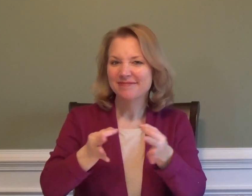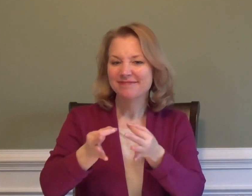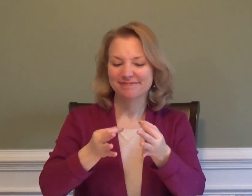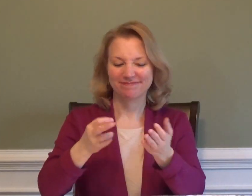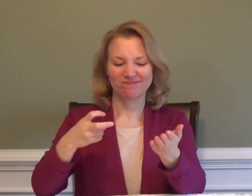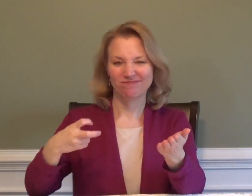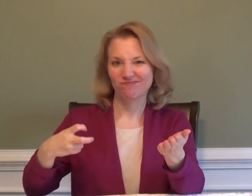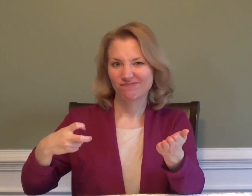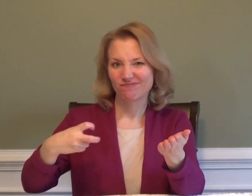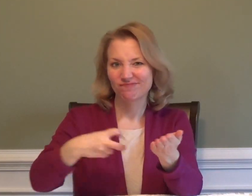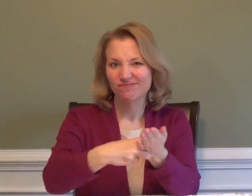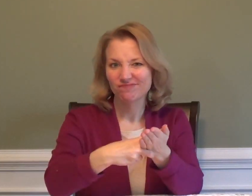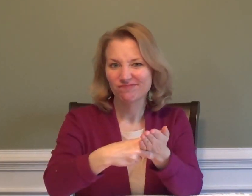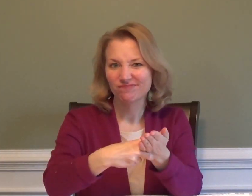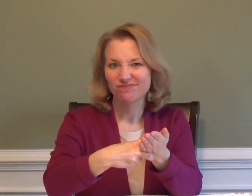Describing getting a ticket